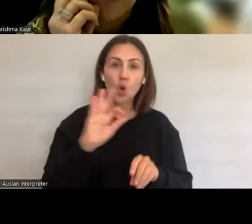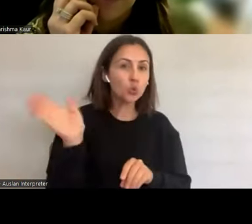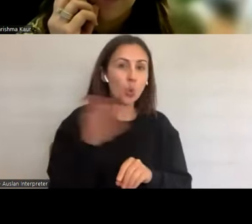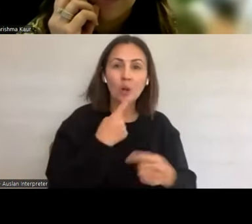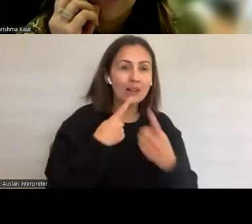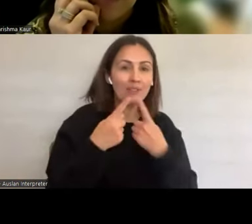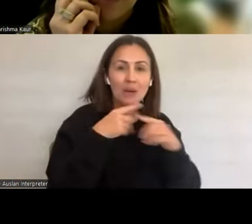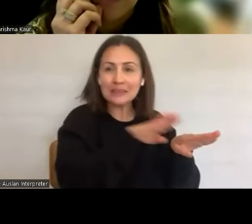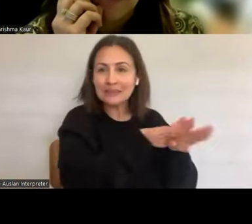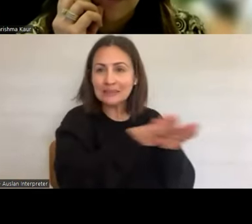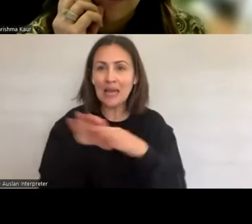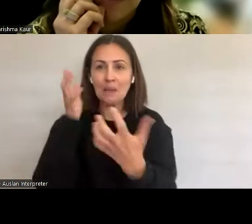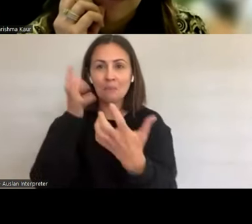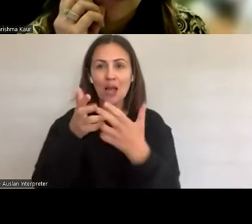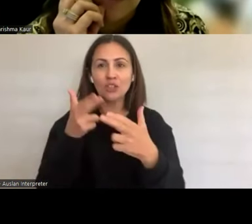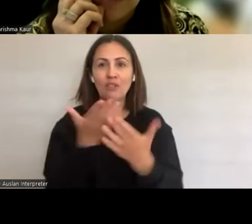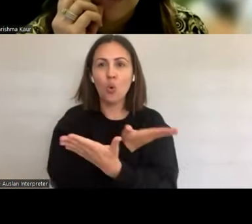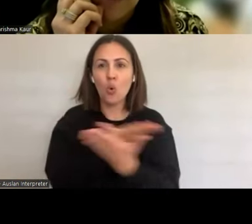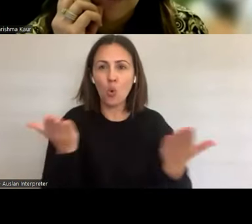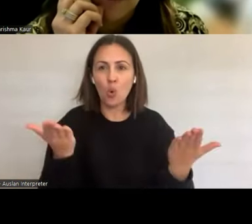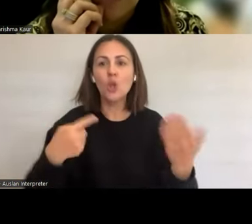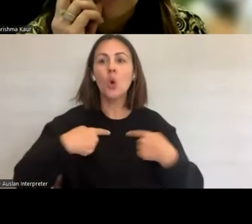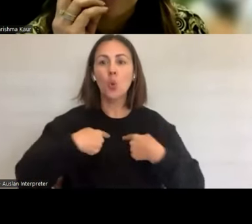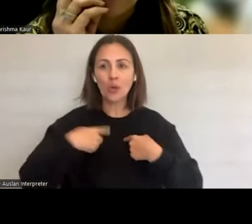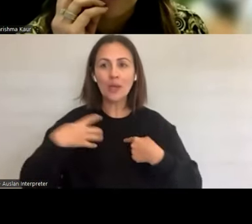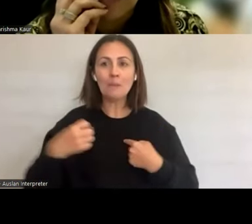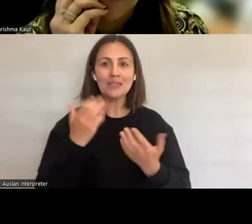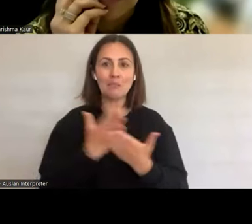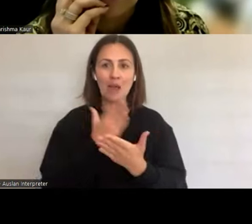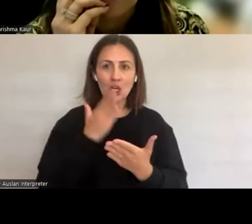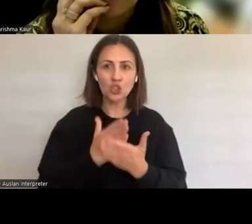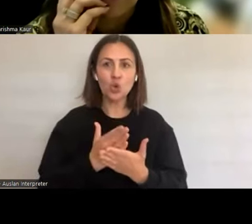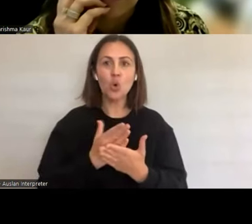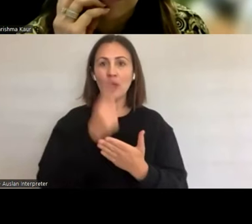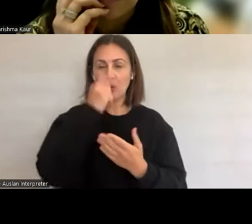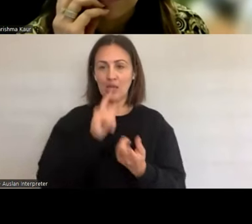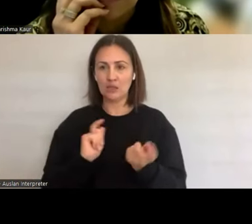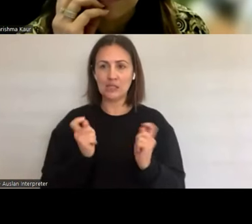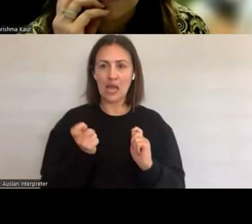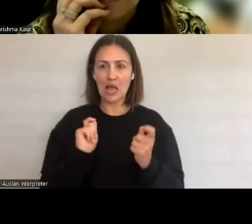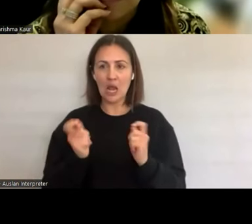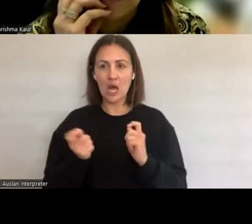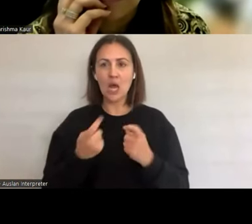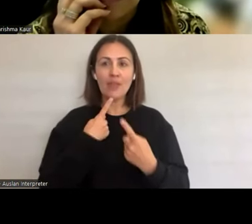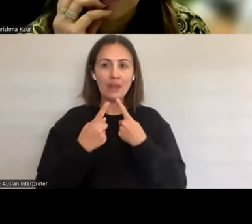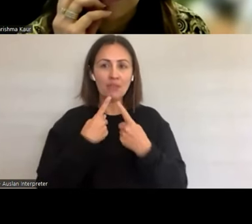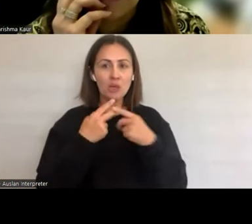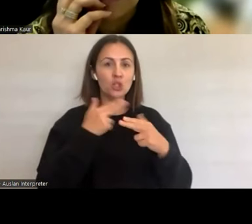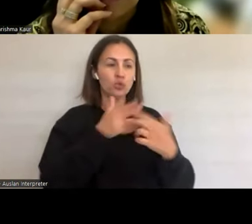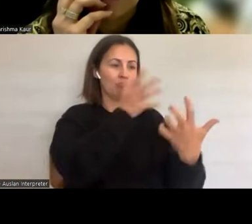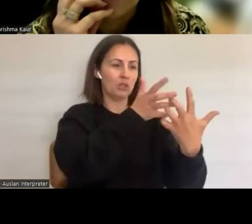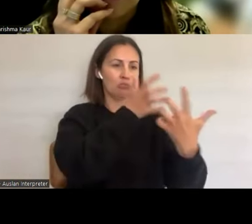that so how do we as organizations provide what we like to call in Thrive is a menu option.